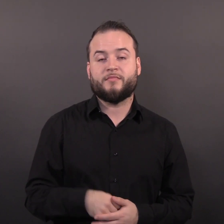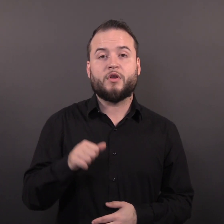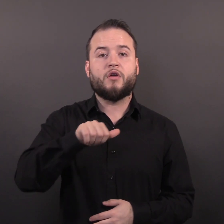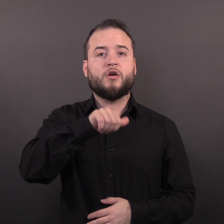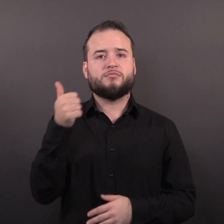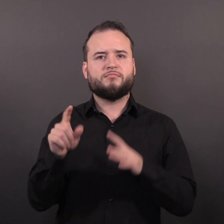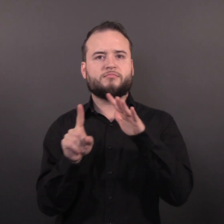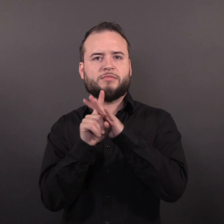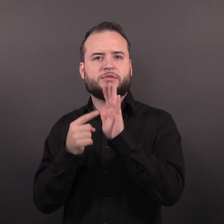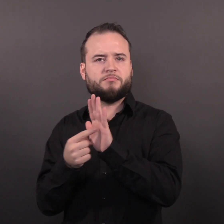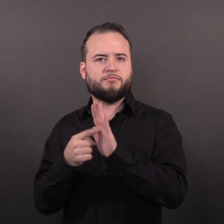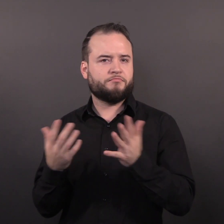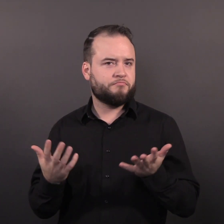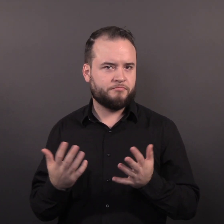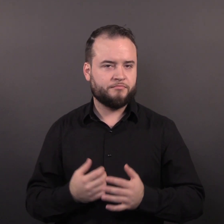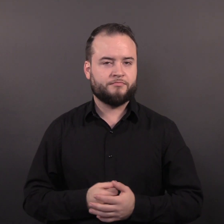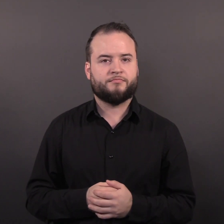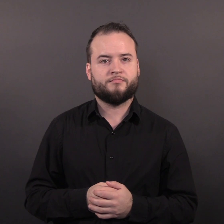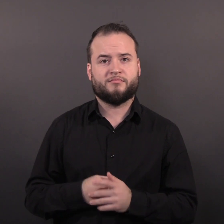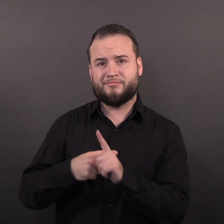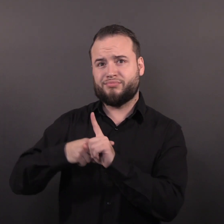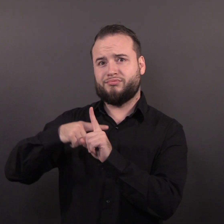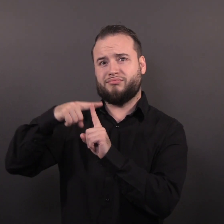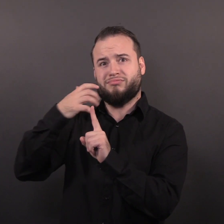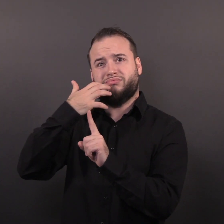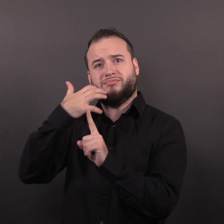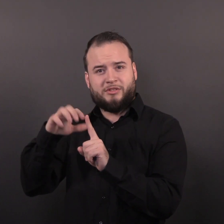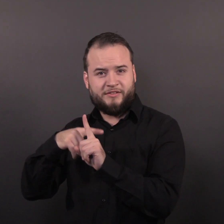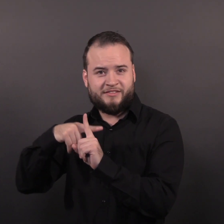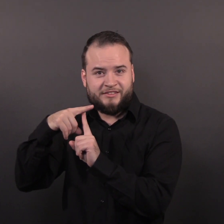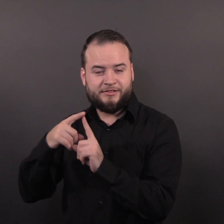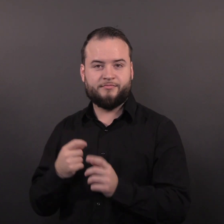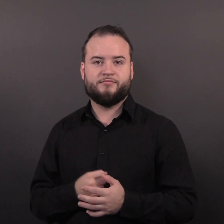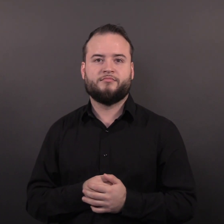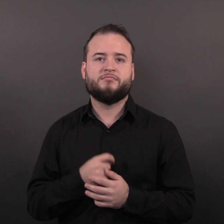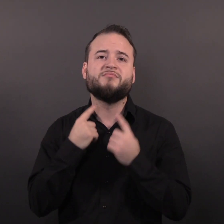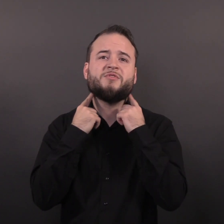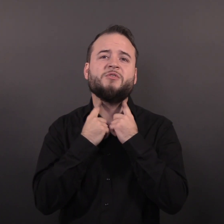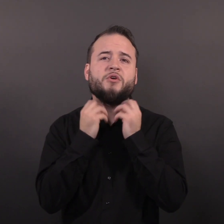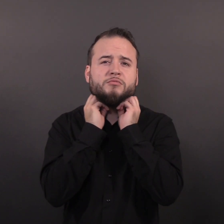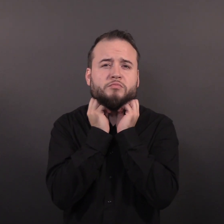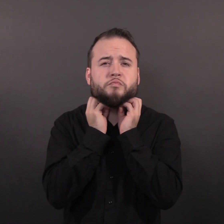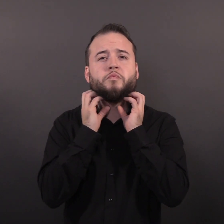• Swollen lymph nodes • Headaches • Muscle aches